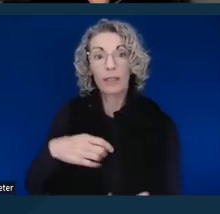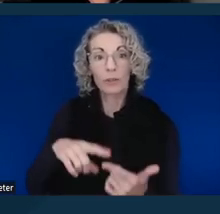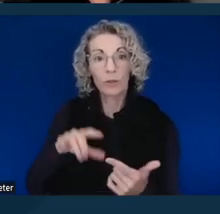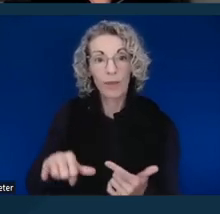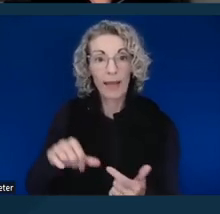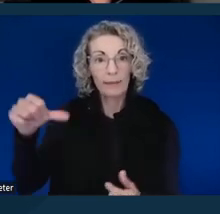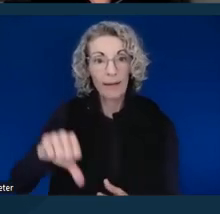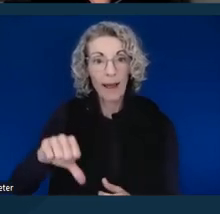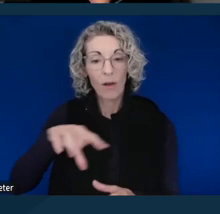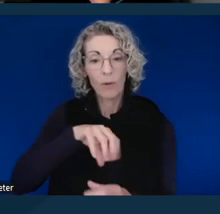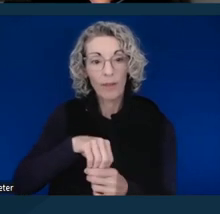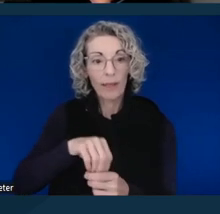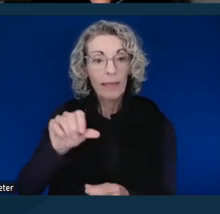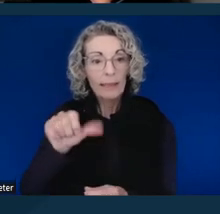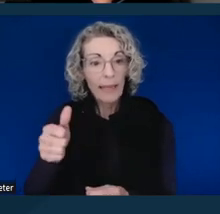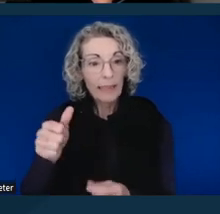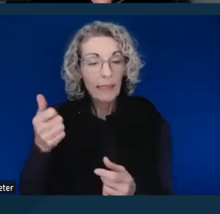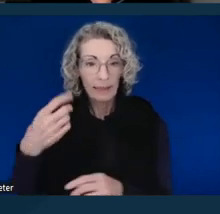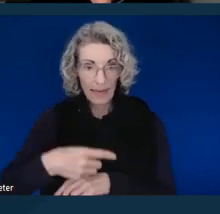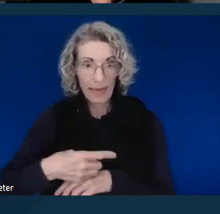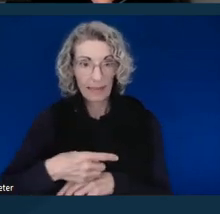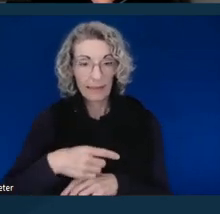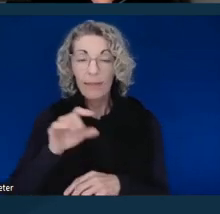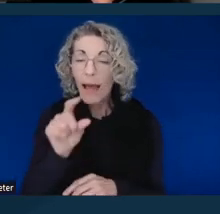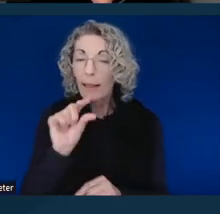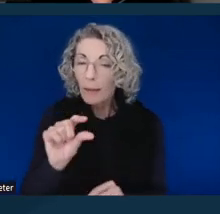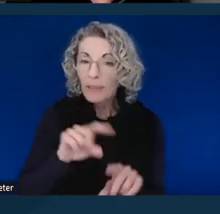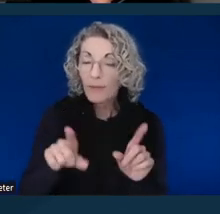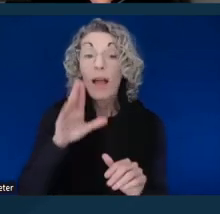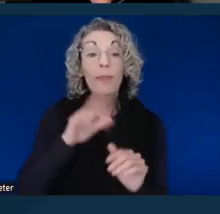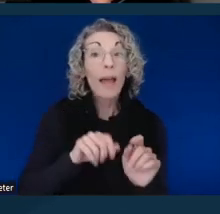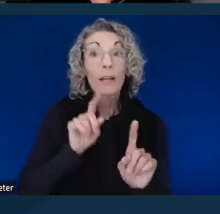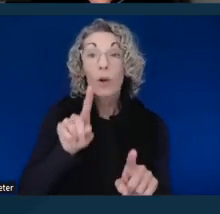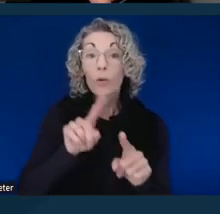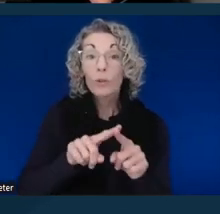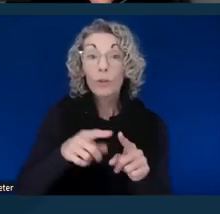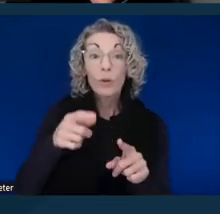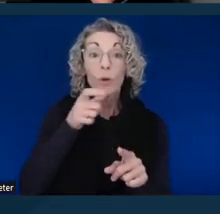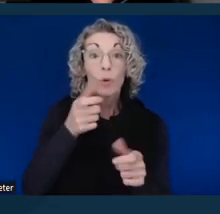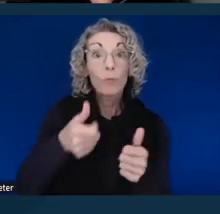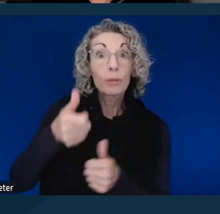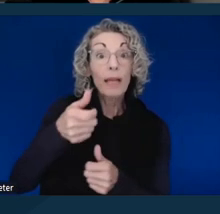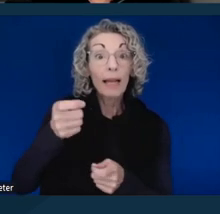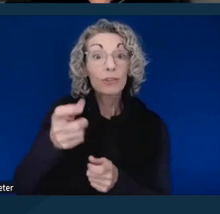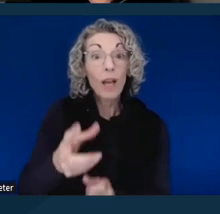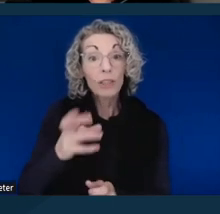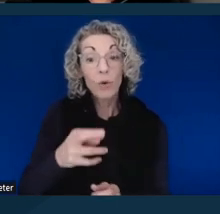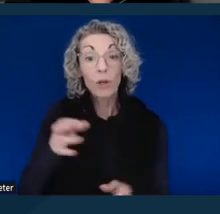So, that's a little bit different. So, instead of going to the presiding judge or judicial officer, you can go back to the ADA coordinator.